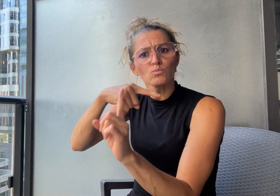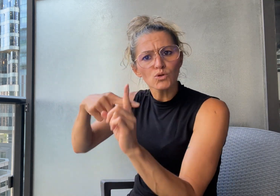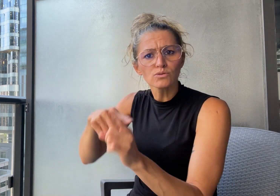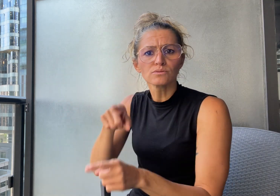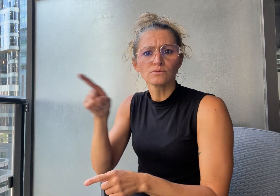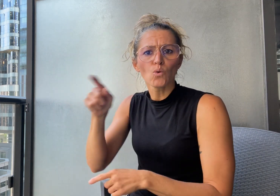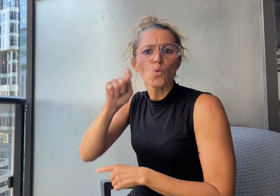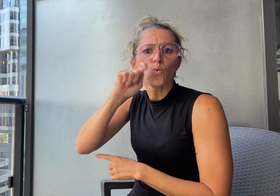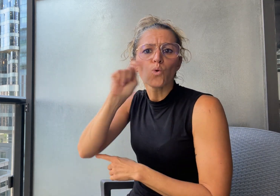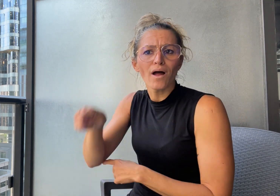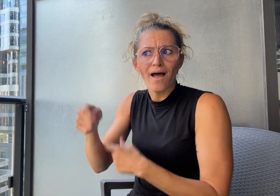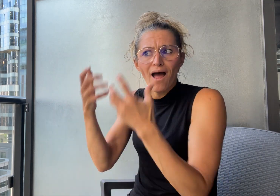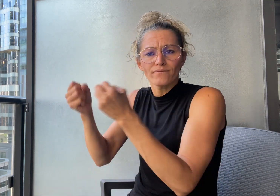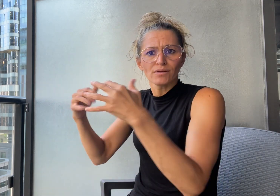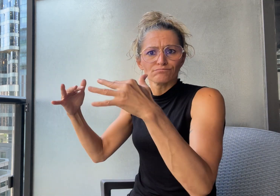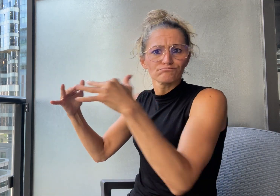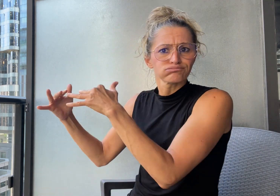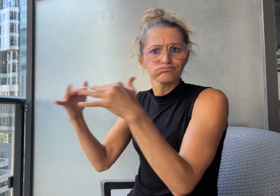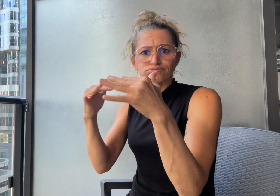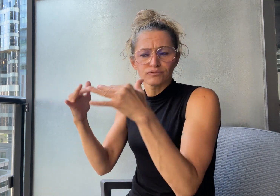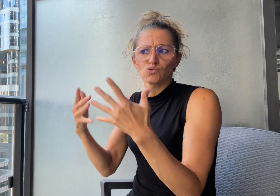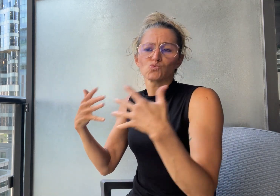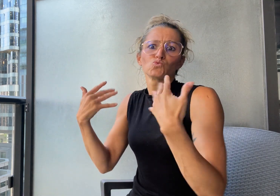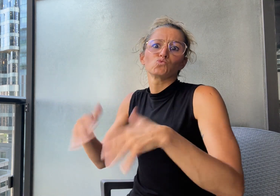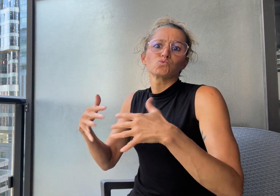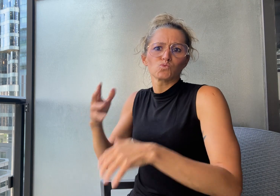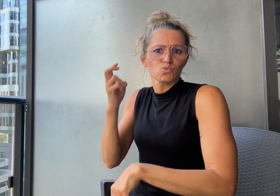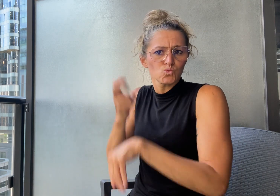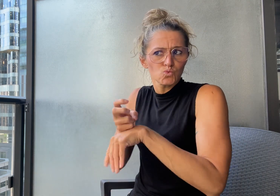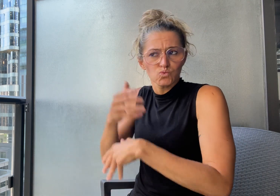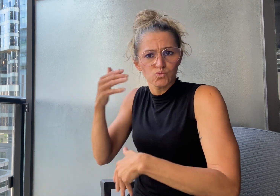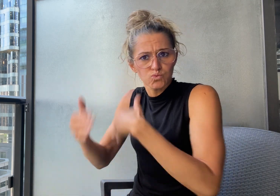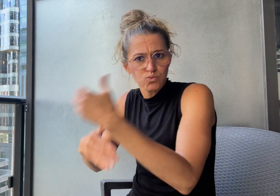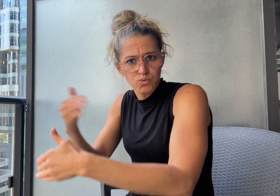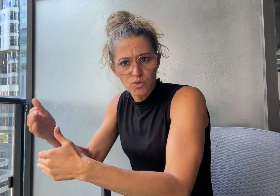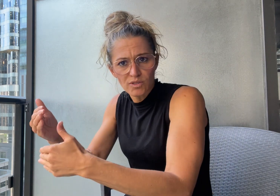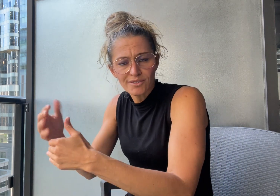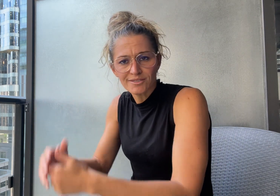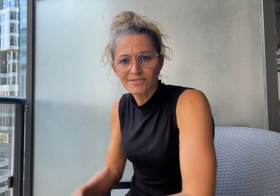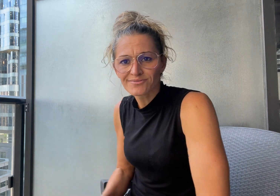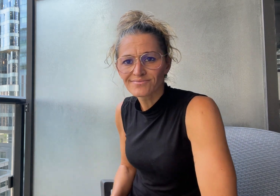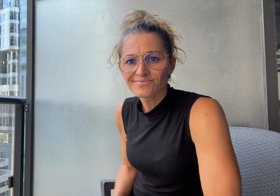and the war in Ukraine.